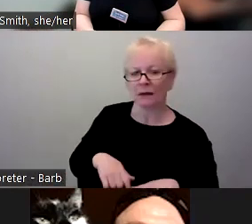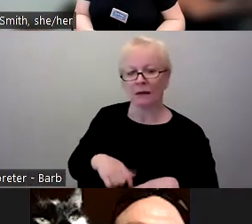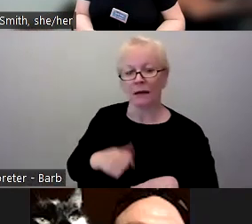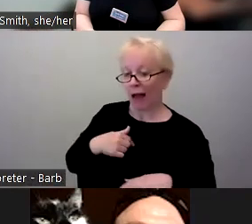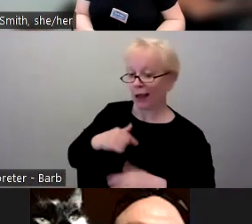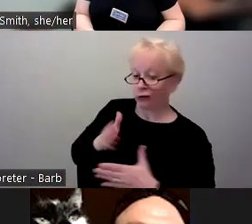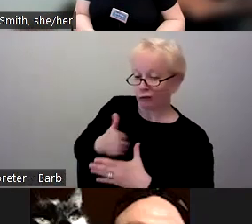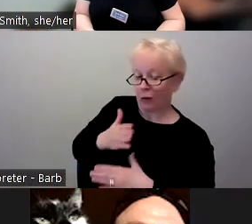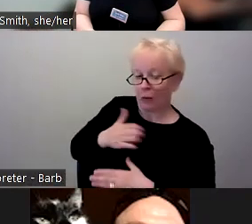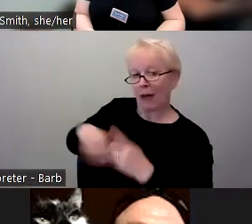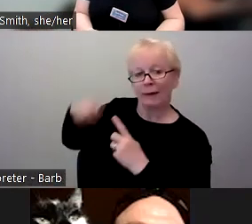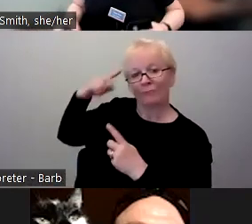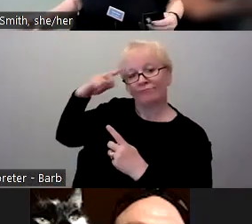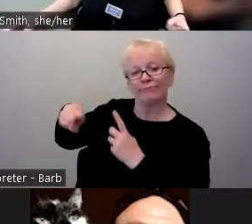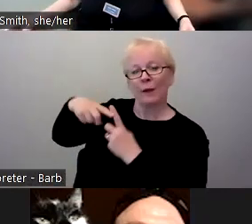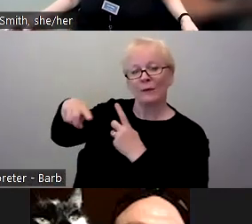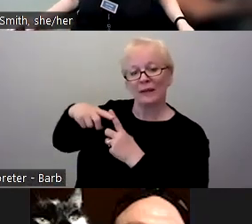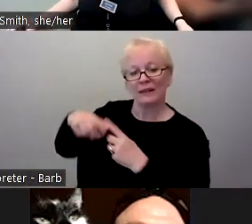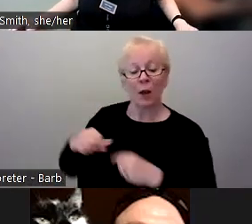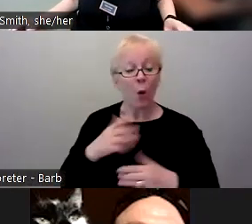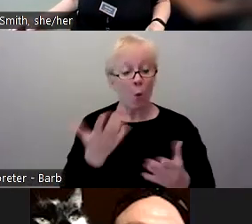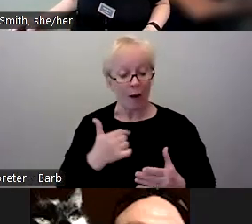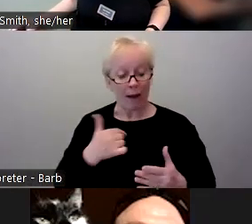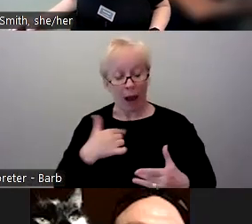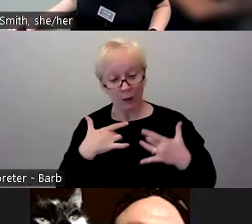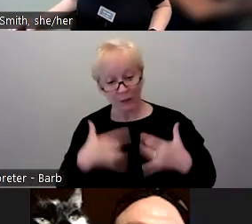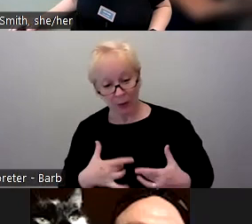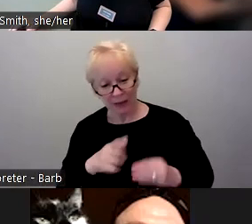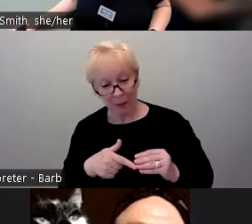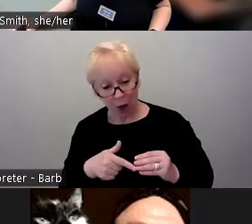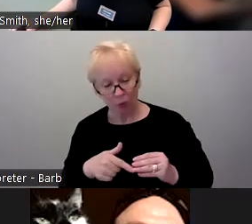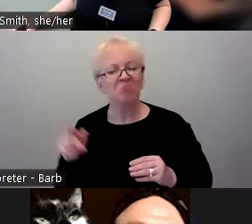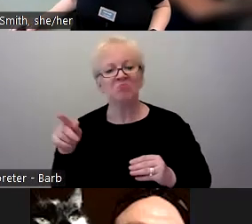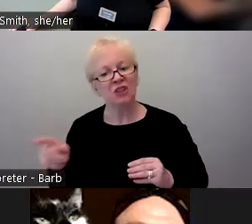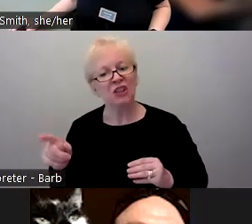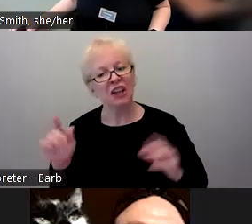The things I was depressed about, she was less depressed about. She could give me some good stories about things.